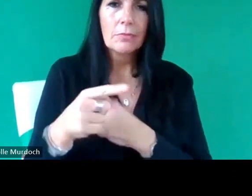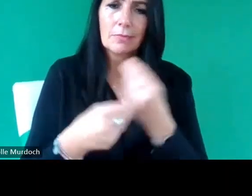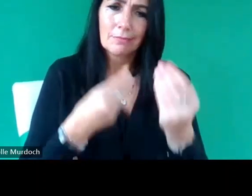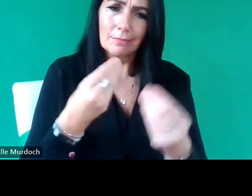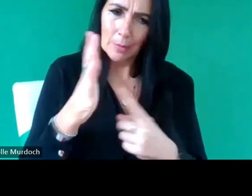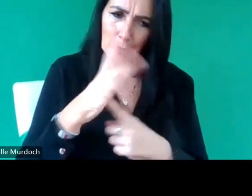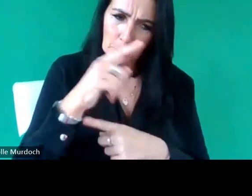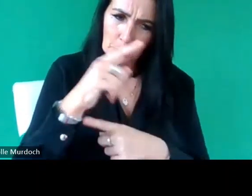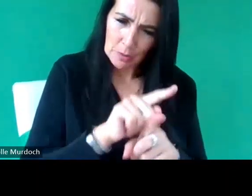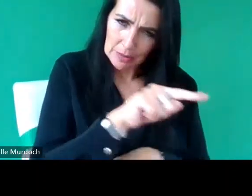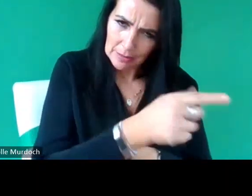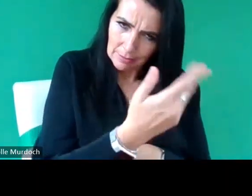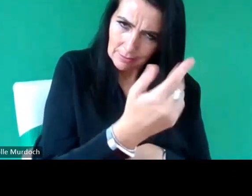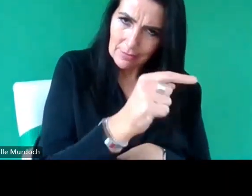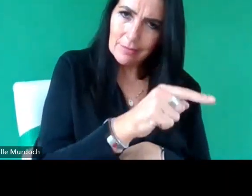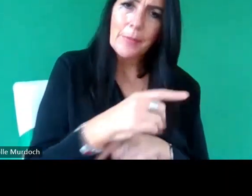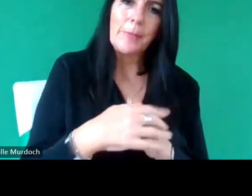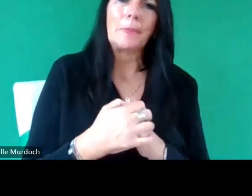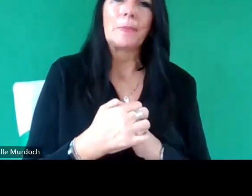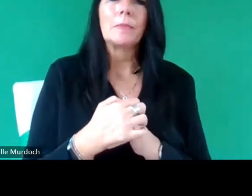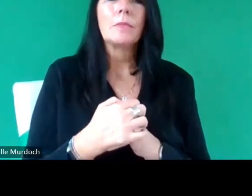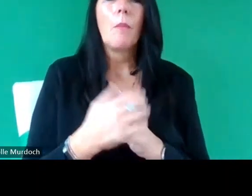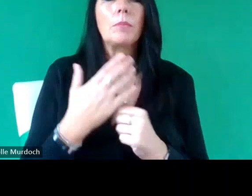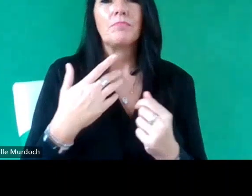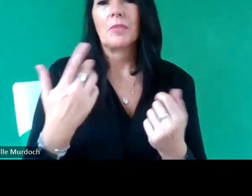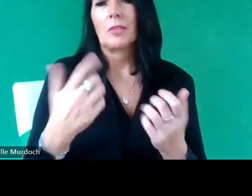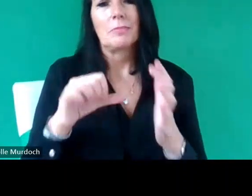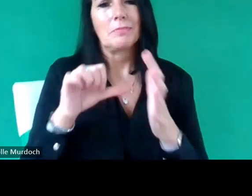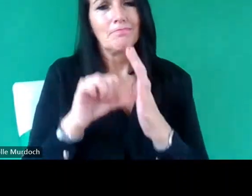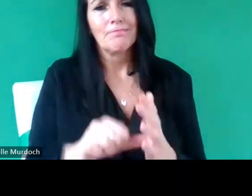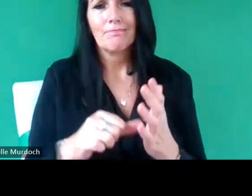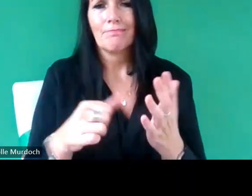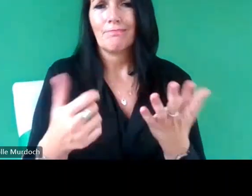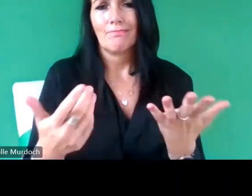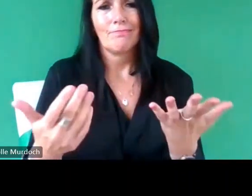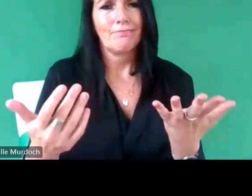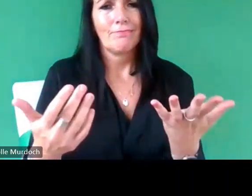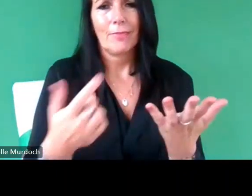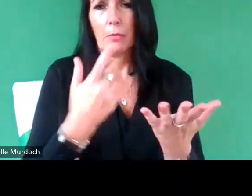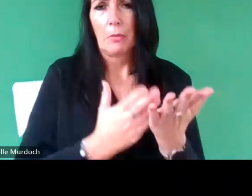ones of smaller it could be ones of difficulty it could be ones in which be Bri but they don't have